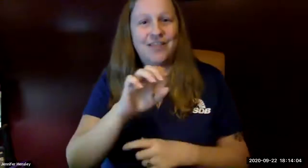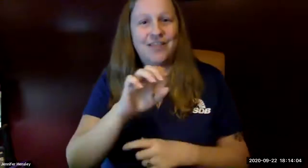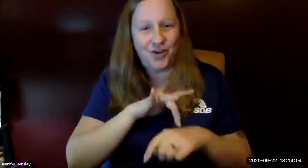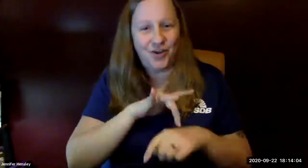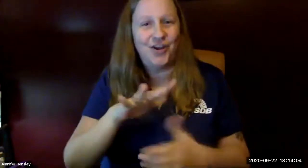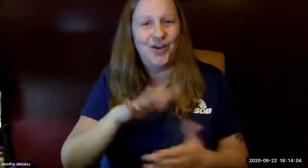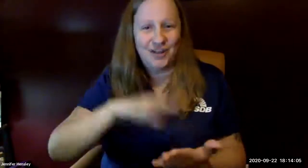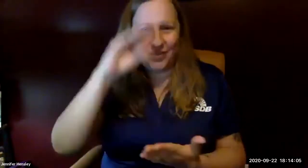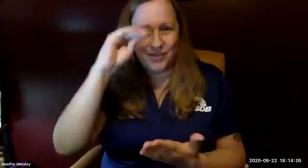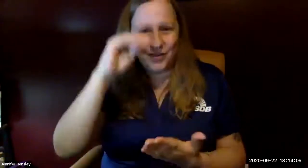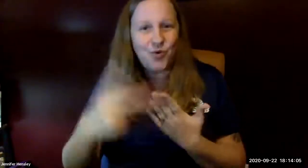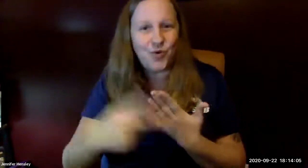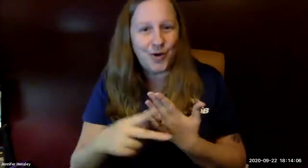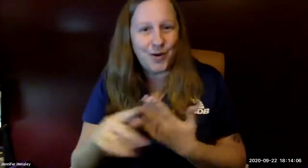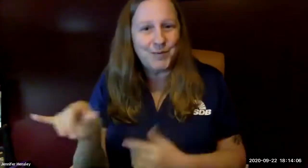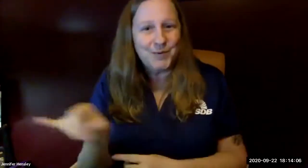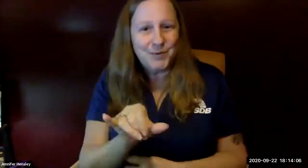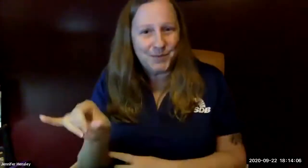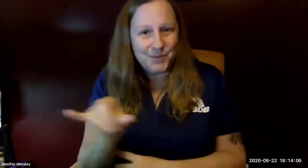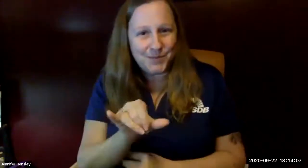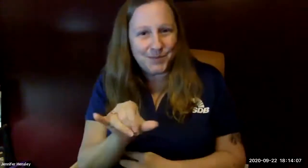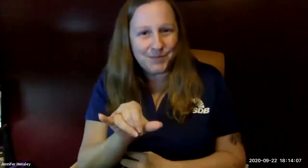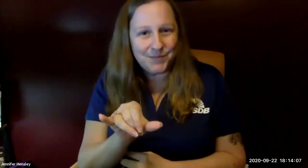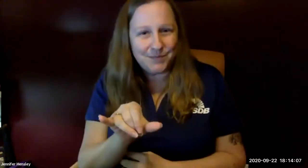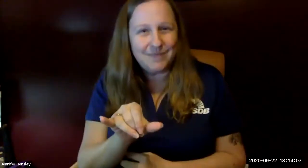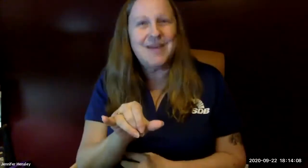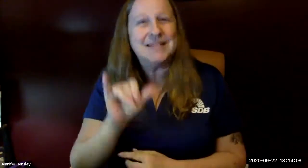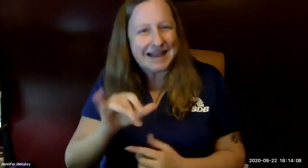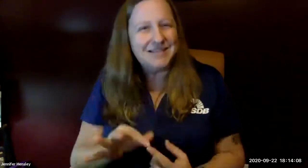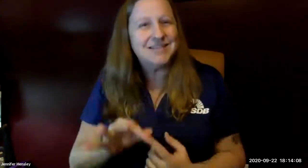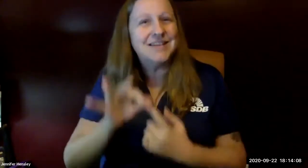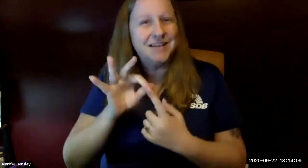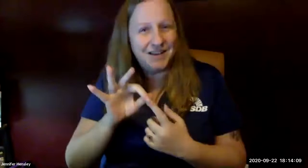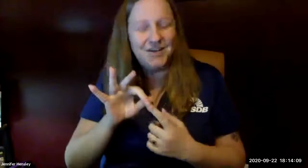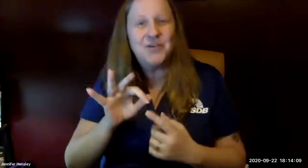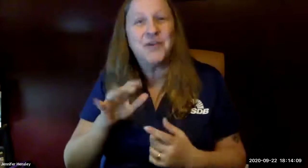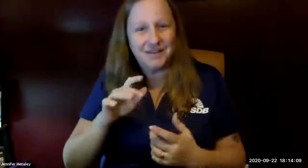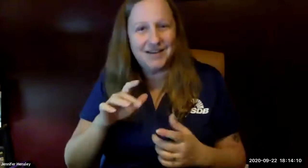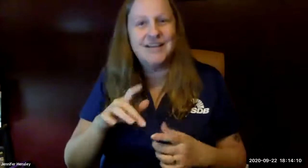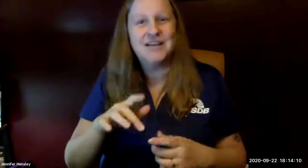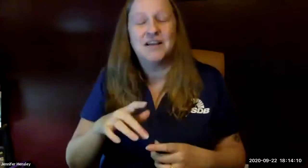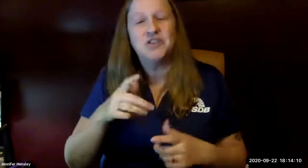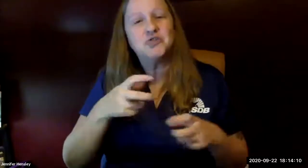transition under the early learning program